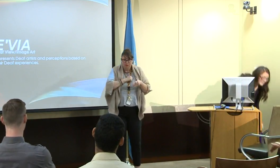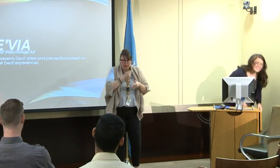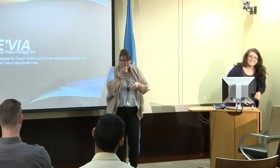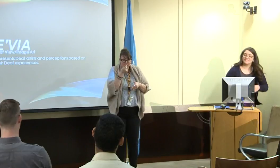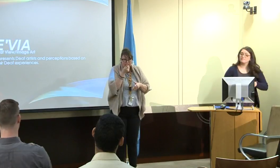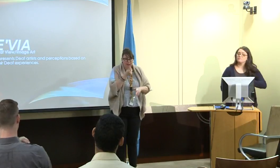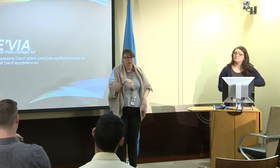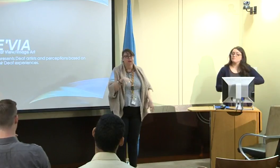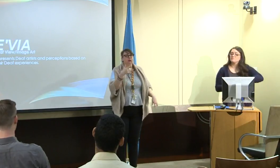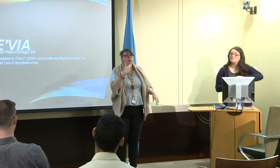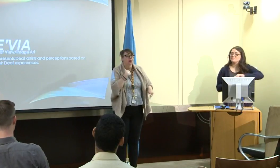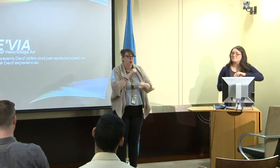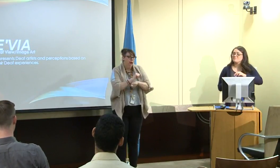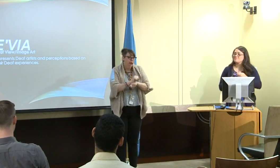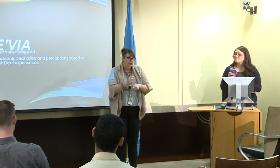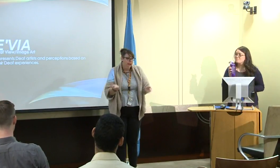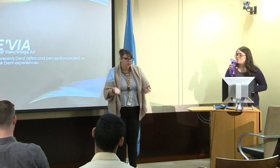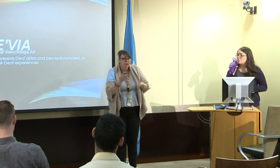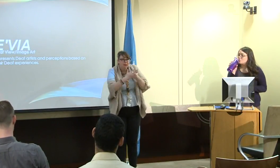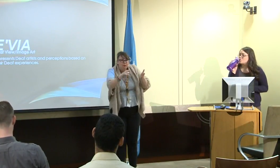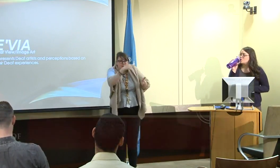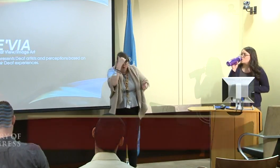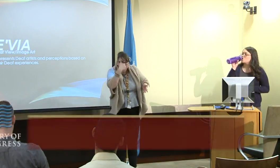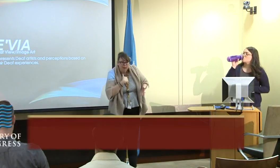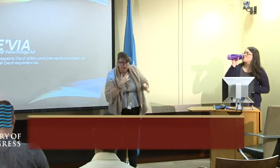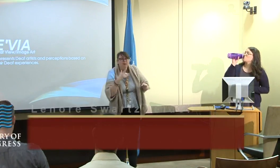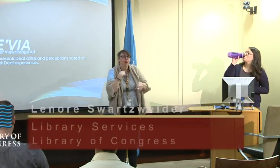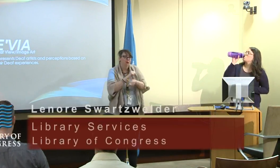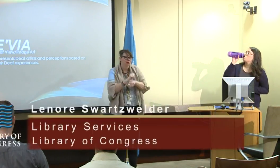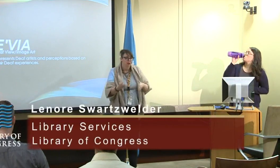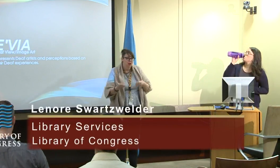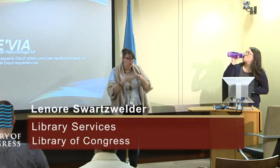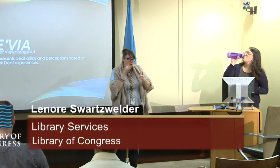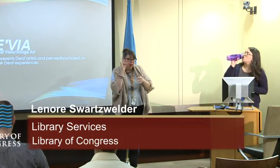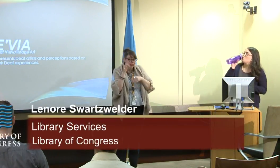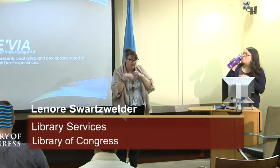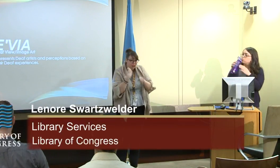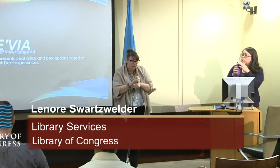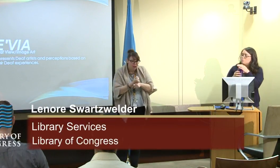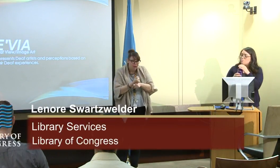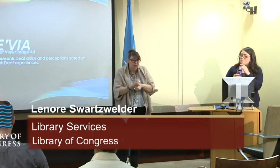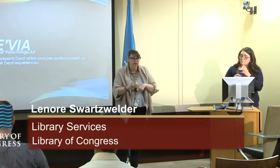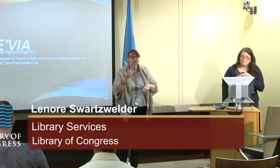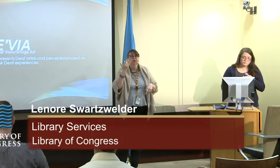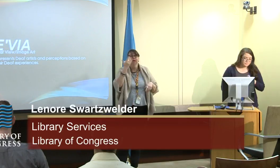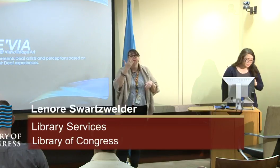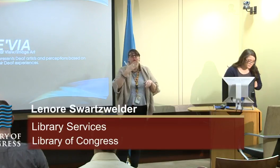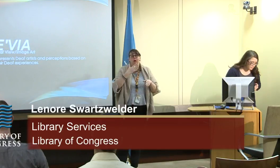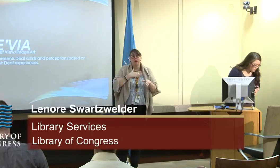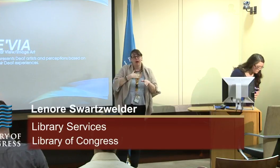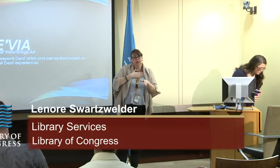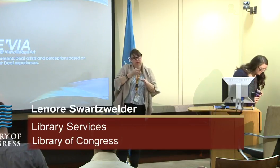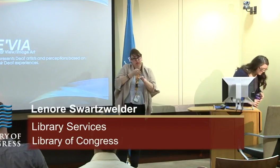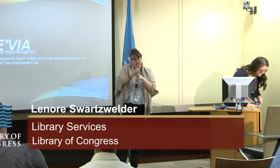Let me introduce myself briefly. I've worked here for quite some time, for -- Eight years.